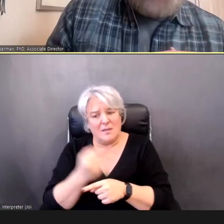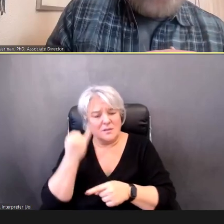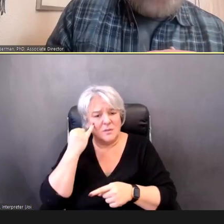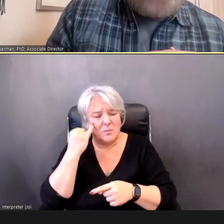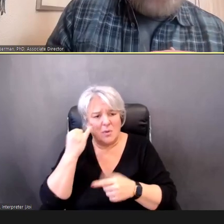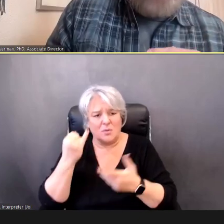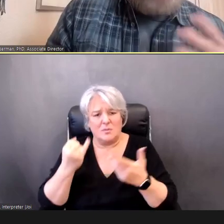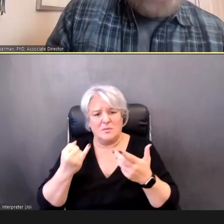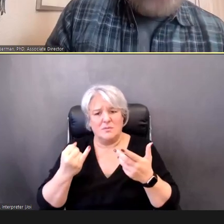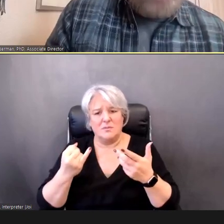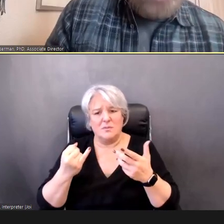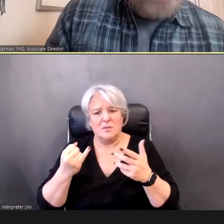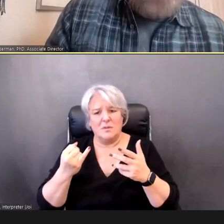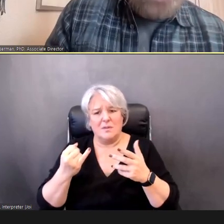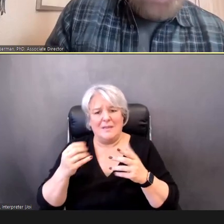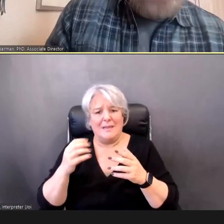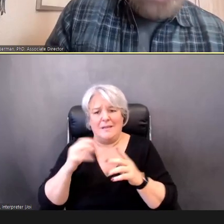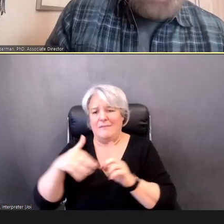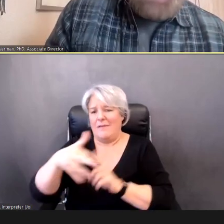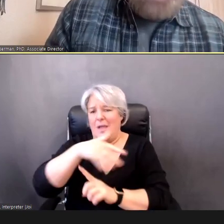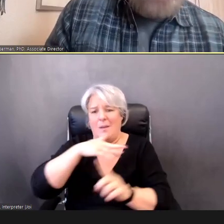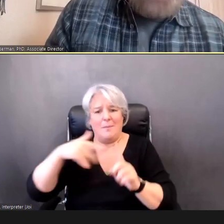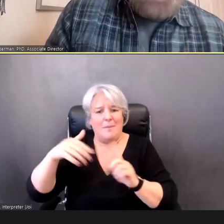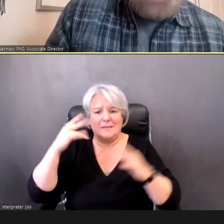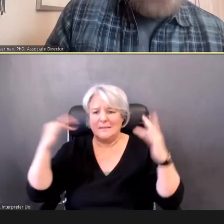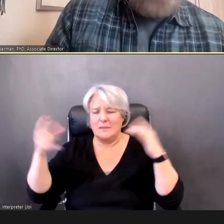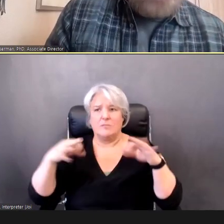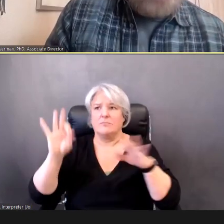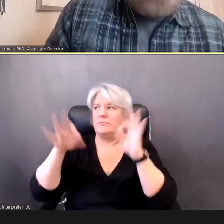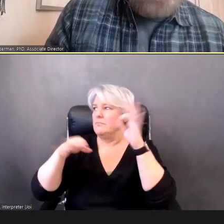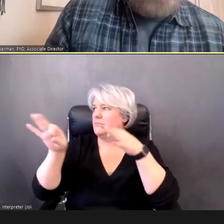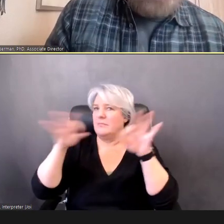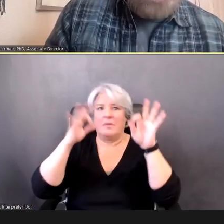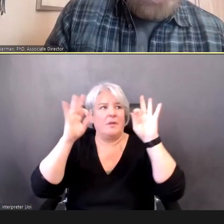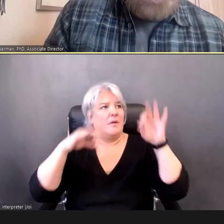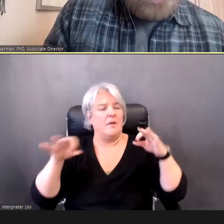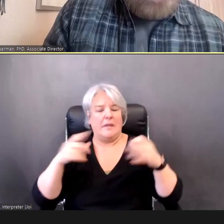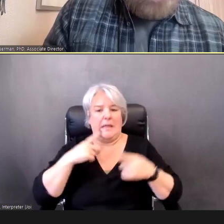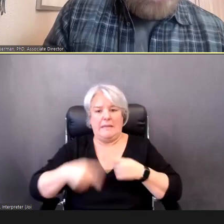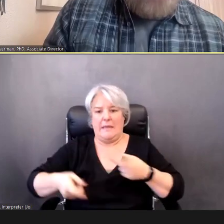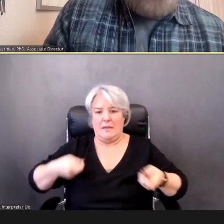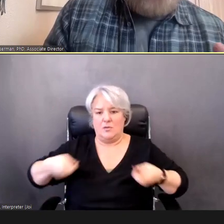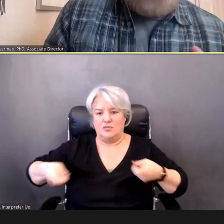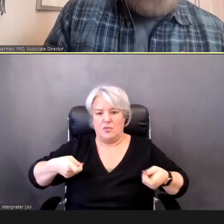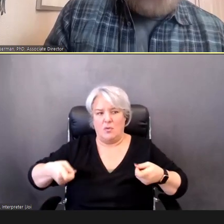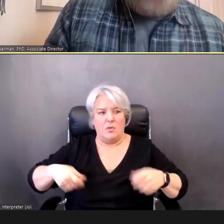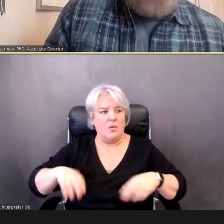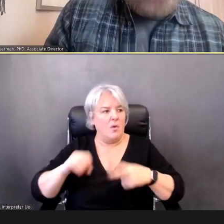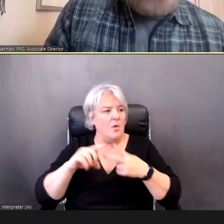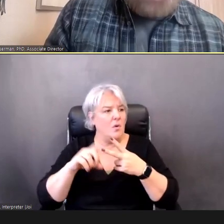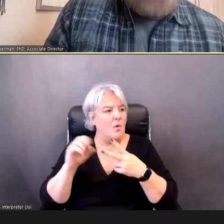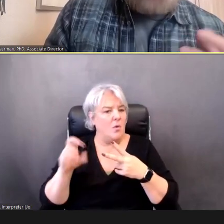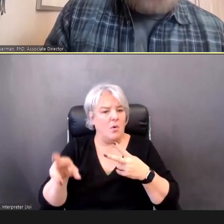that is outside of your control. And you can't screen it that time.